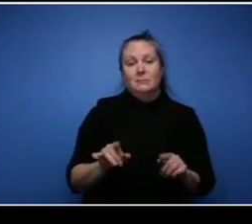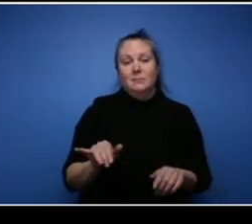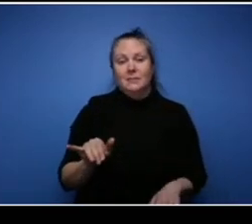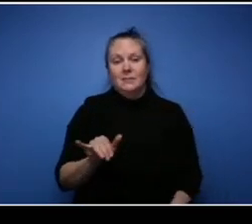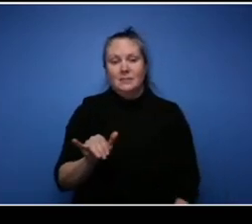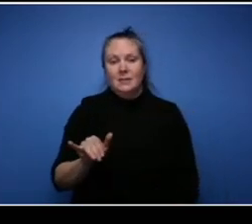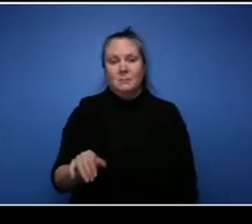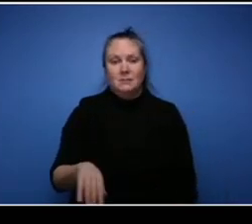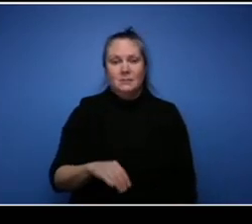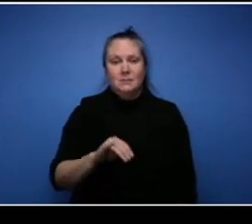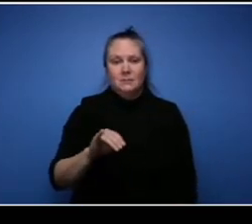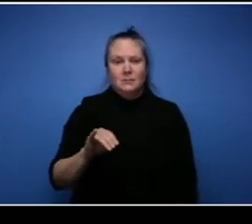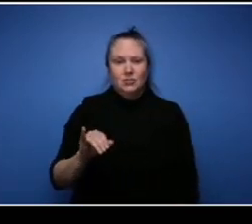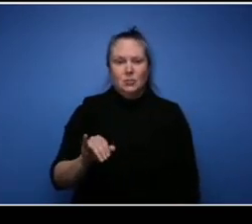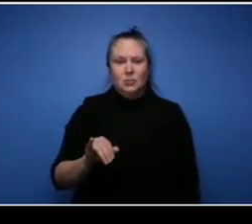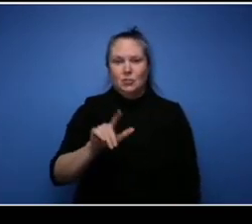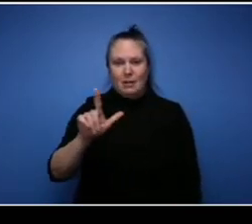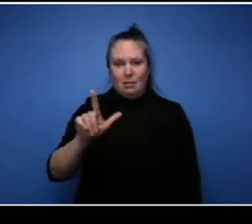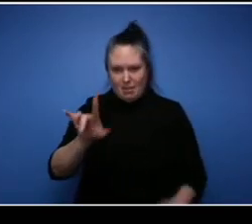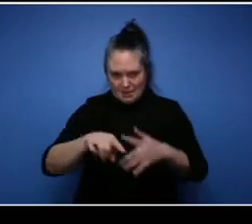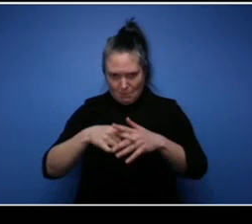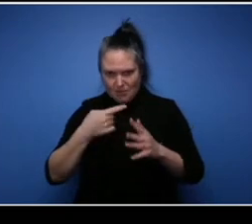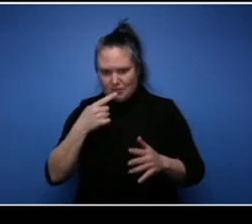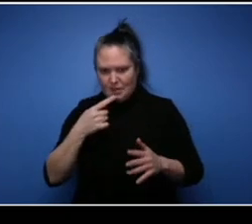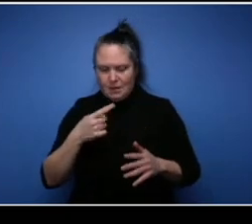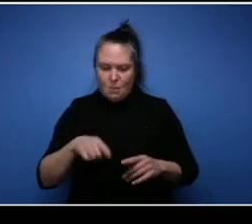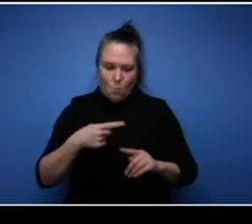than we are you know separated. So you know we got to keep that going and you know stand